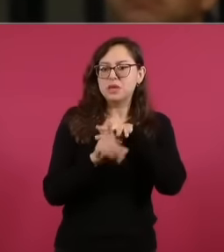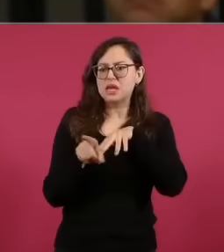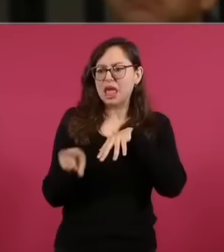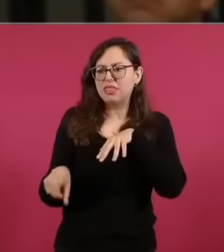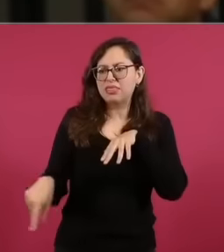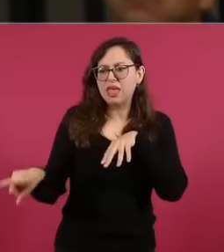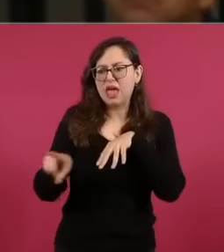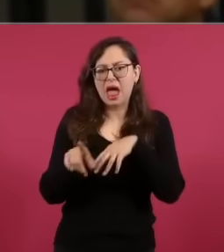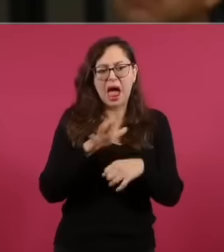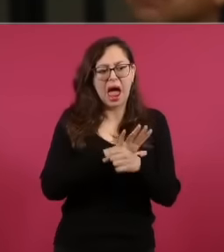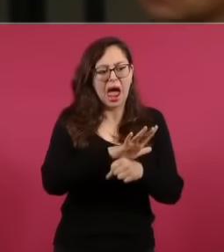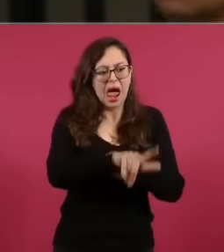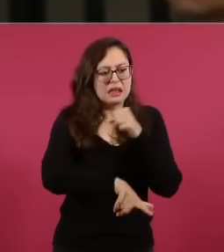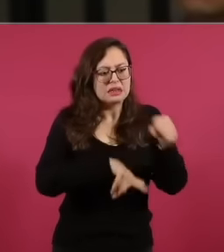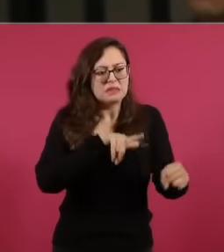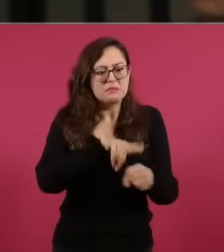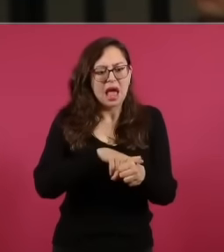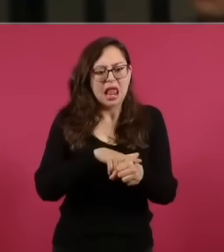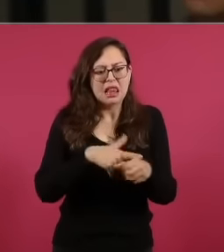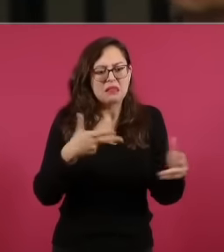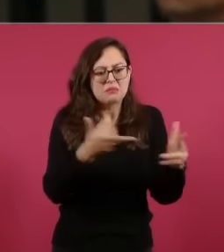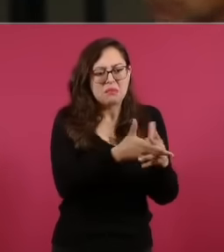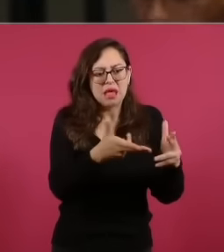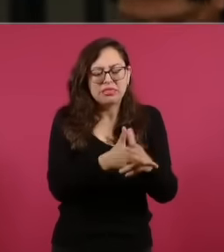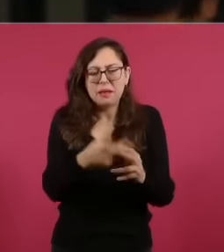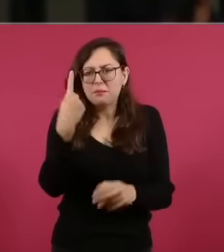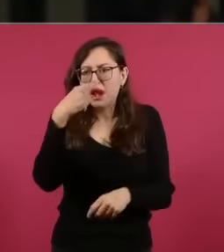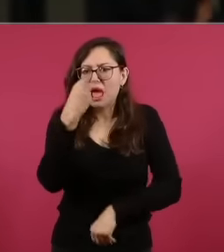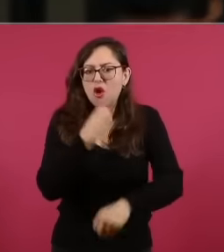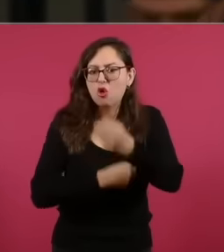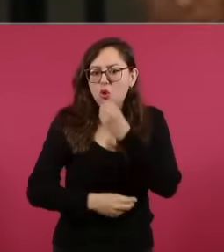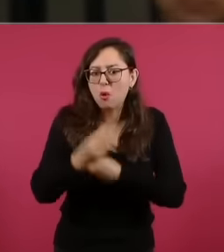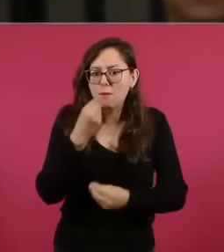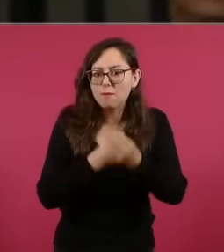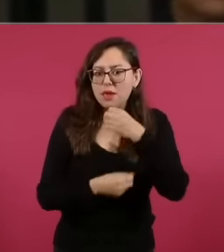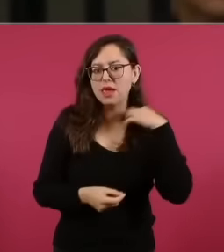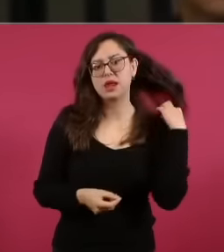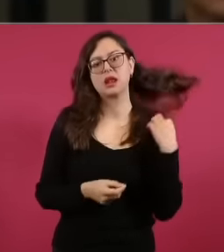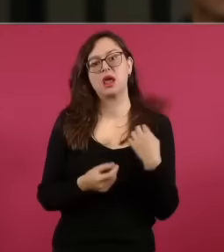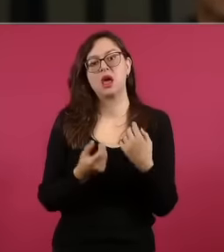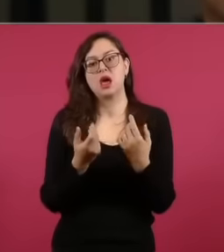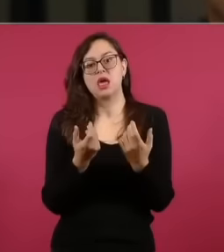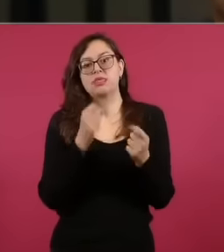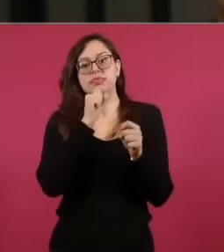of the people there and asked him about that and Trump also mentioned again about